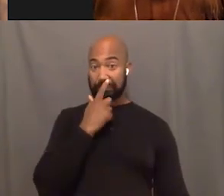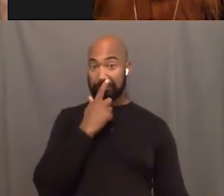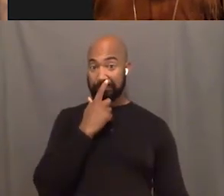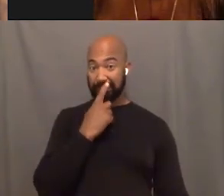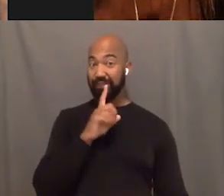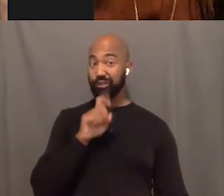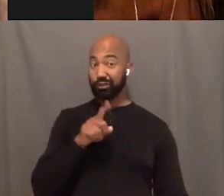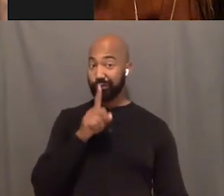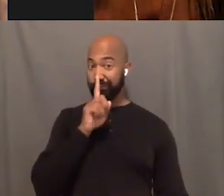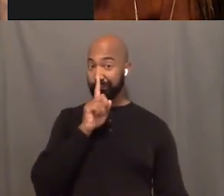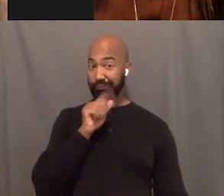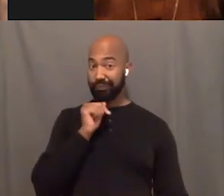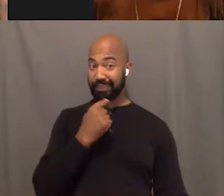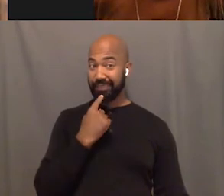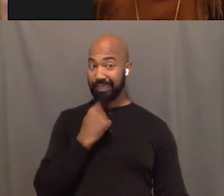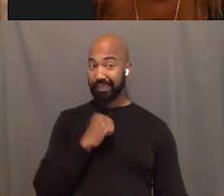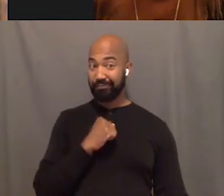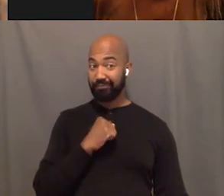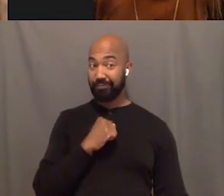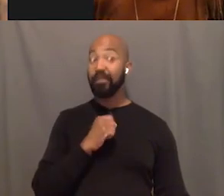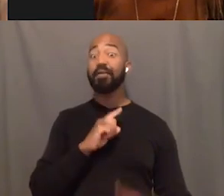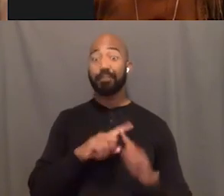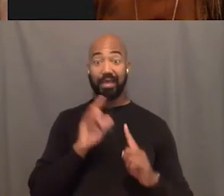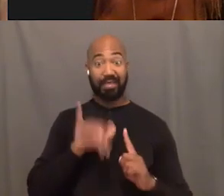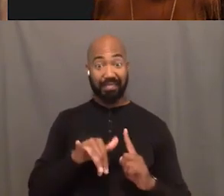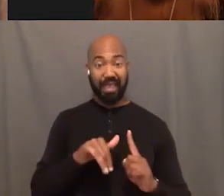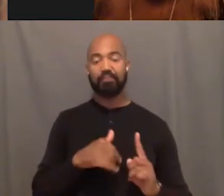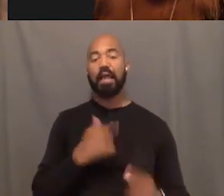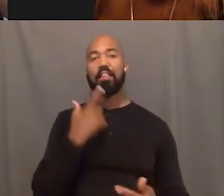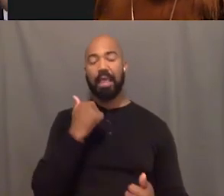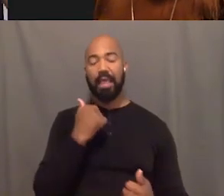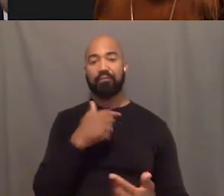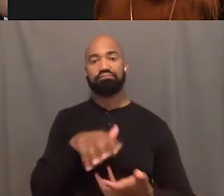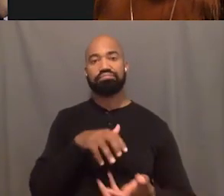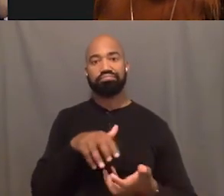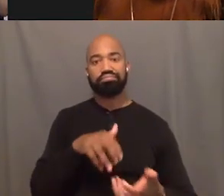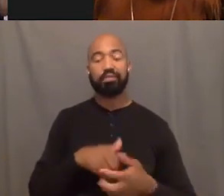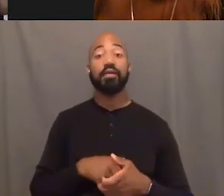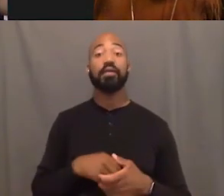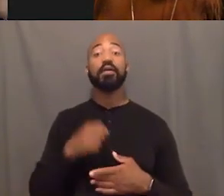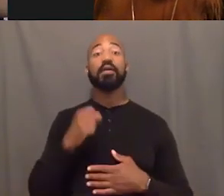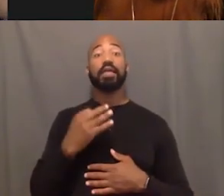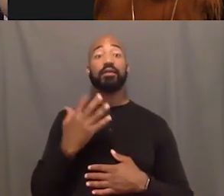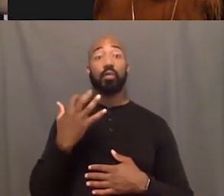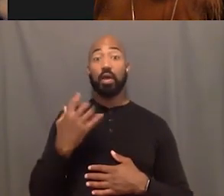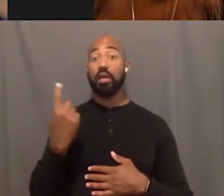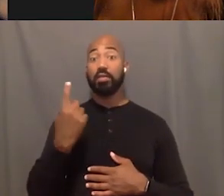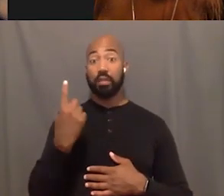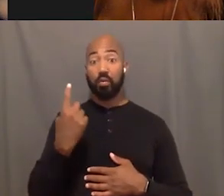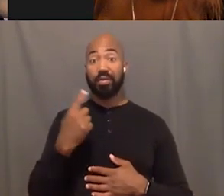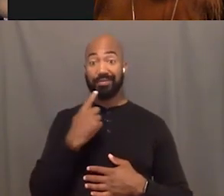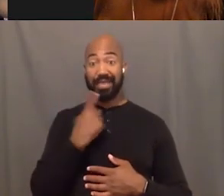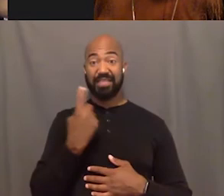And that usually gets me there like if anybody, like if you want somebody to say something that's not supposed to said